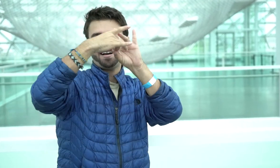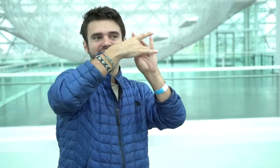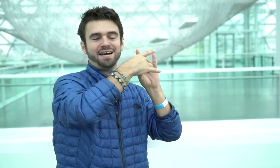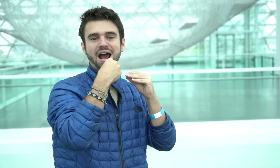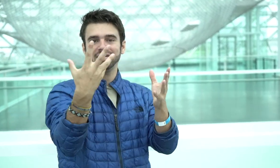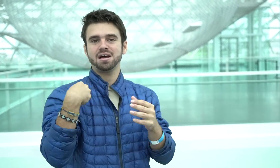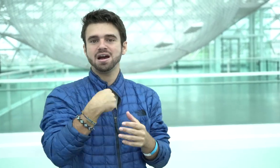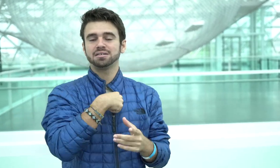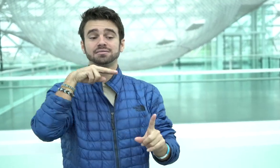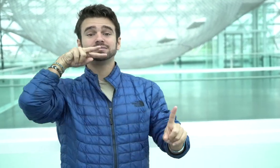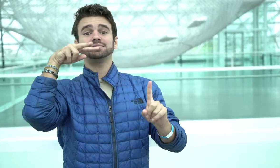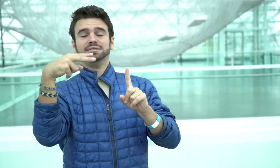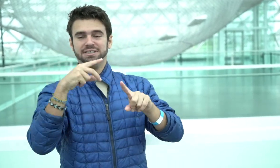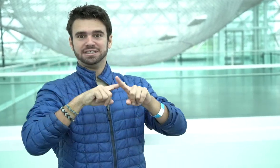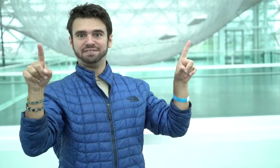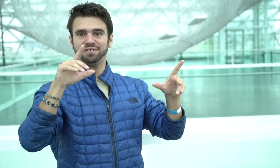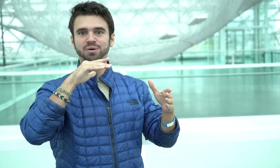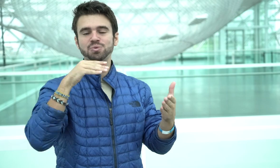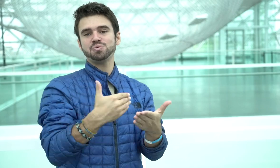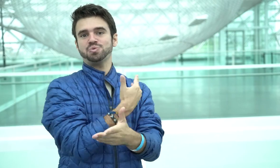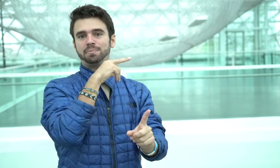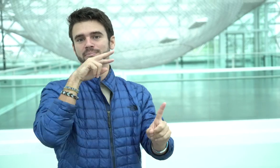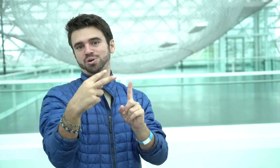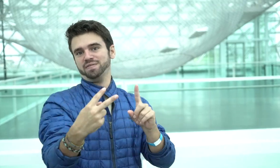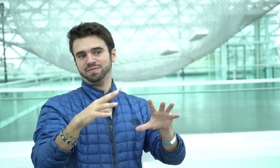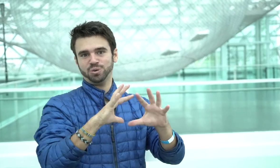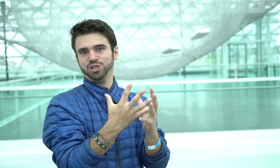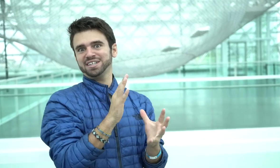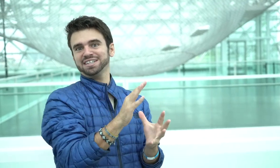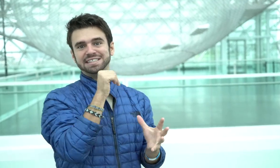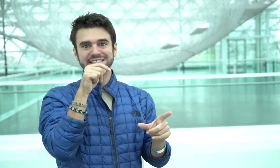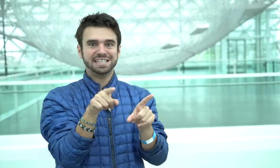It gives us a new perspective on things in the world.